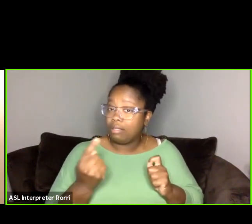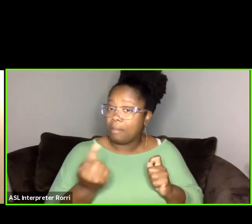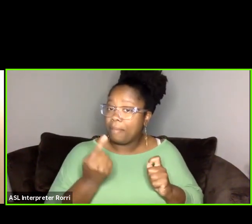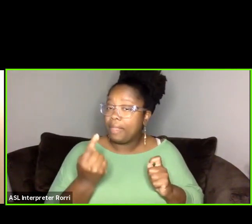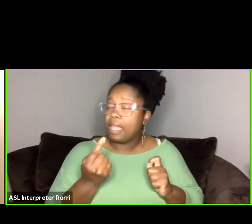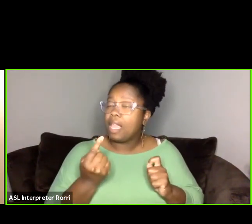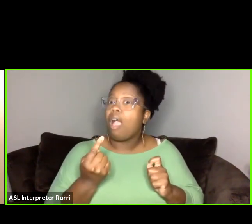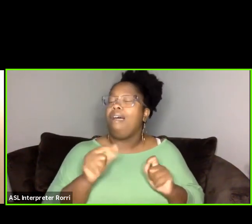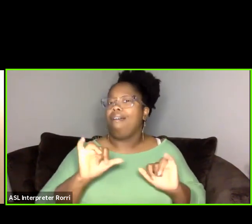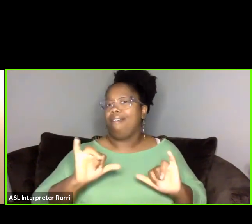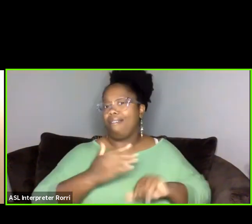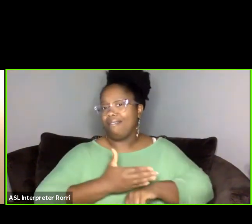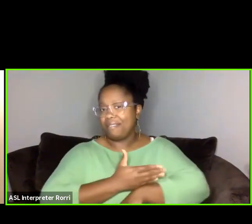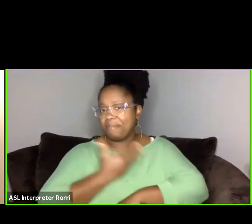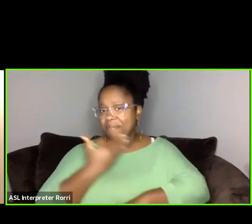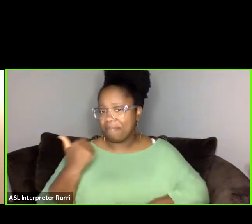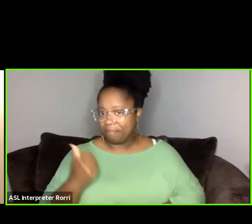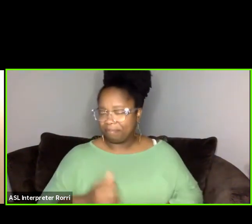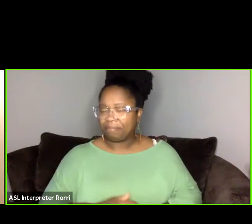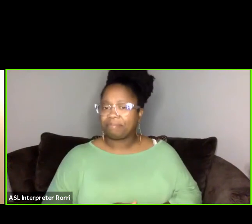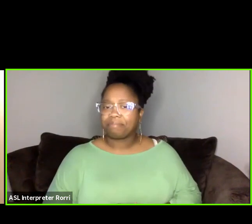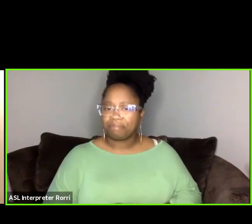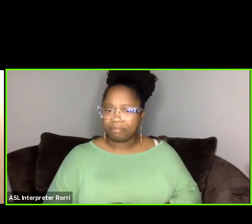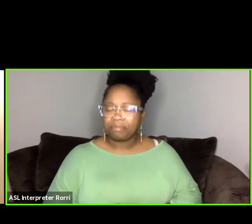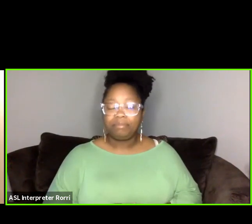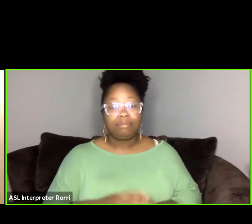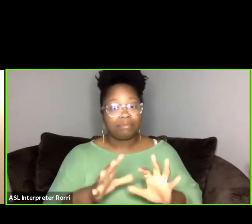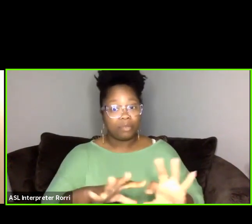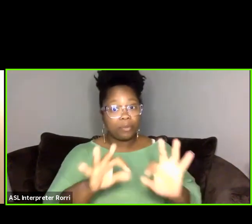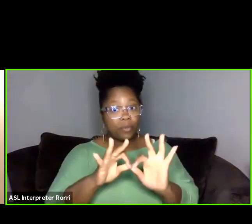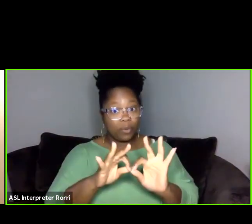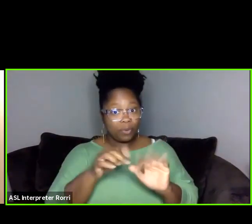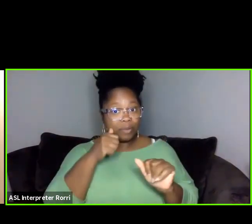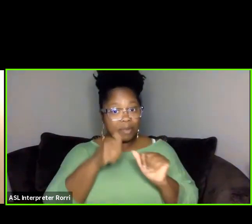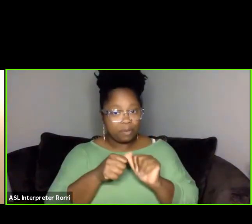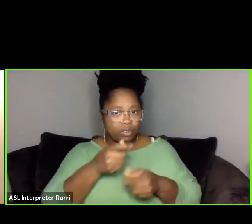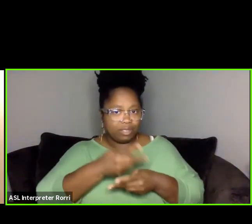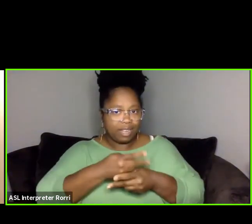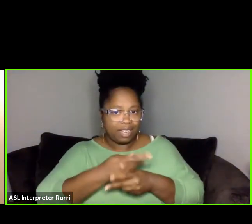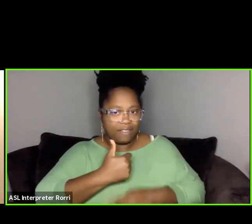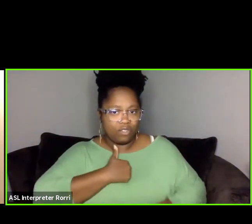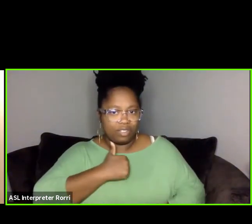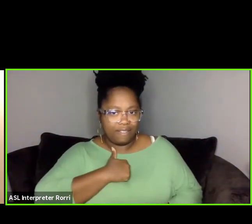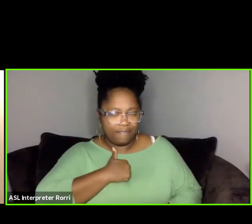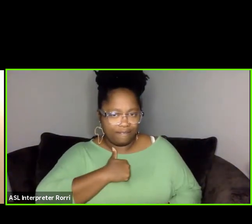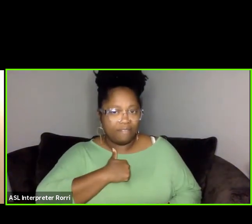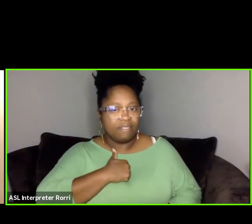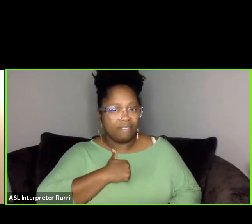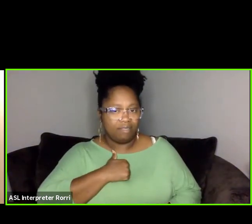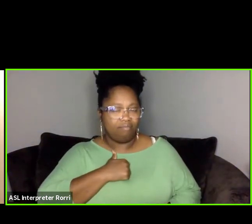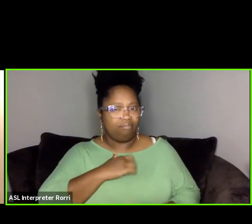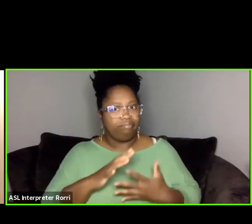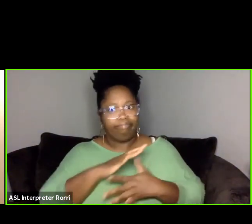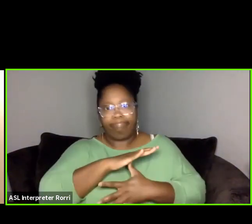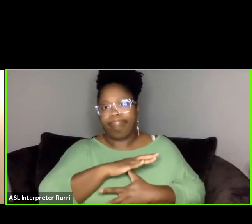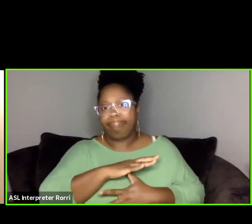and ensuring that we're taking care of ourselves first and foremost as human beings as we're doing this work.